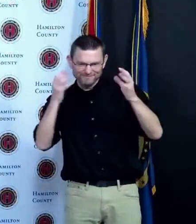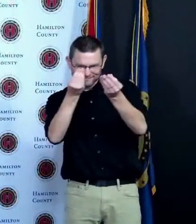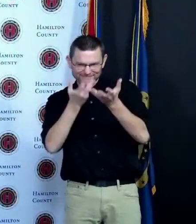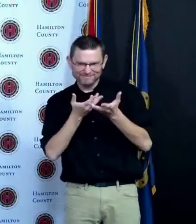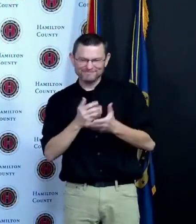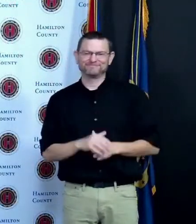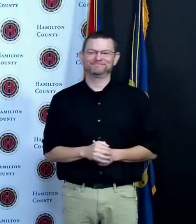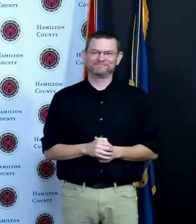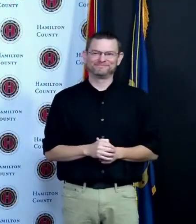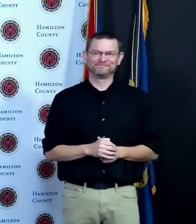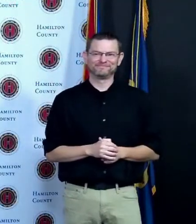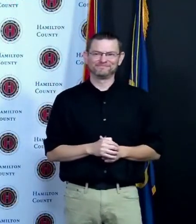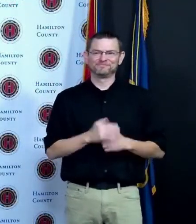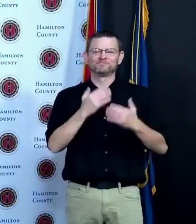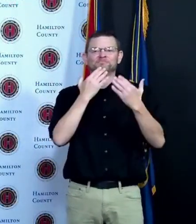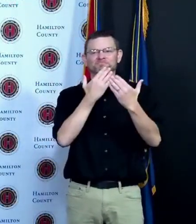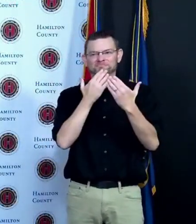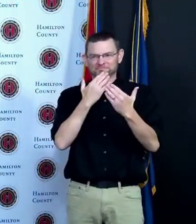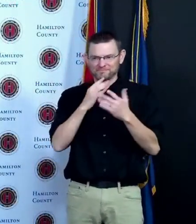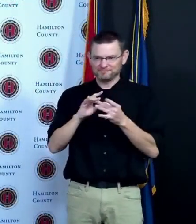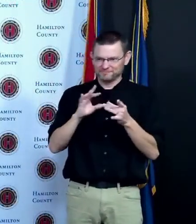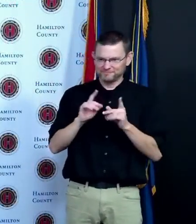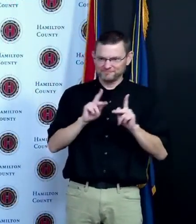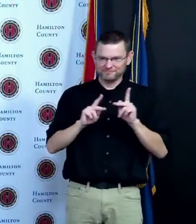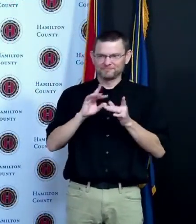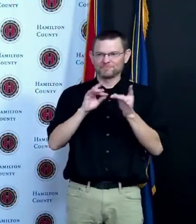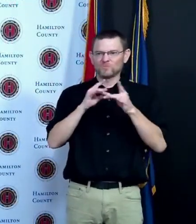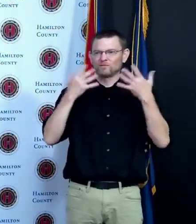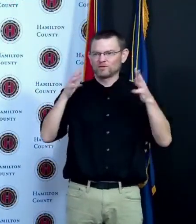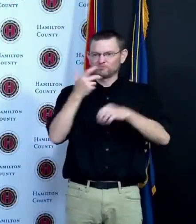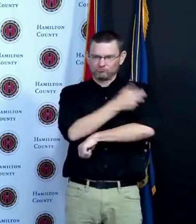all of the people that have gotten vaccinated because they are the ones that are they've